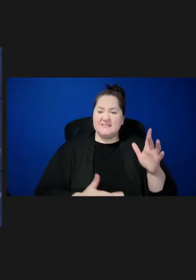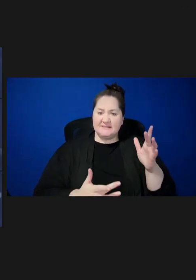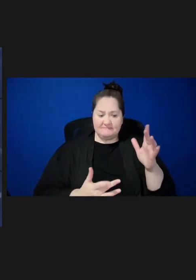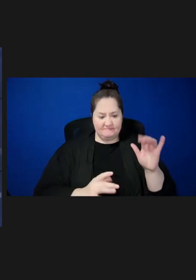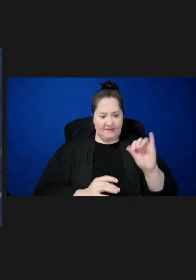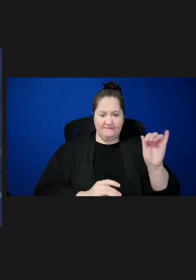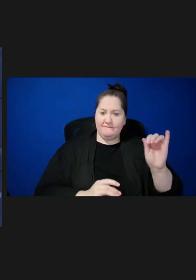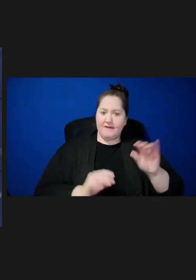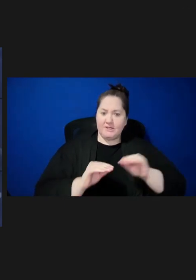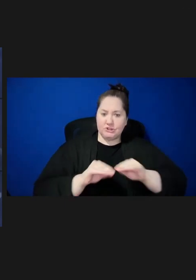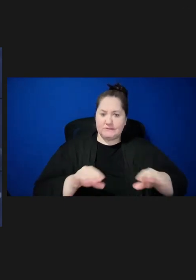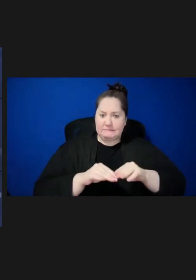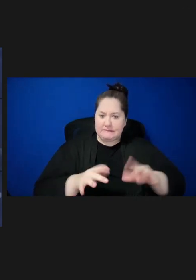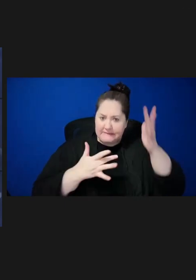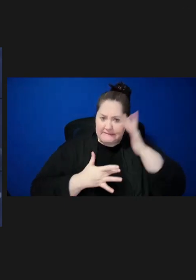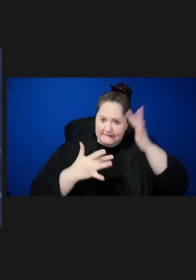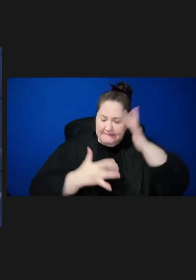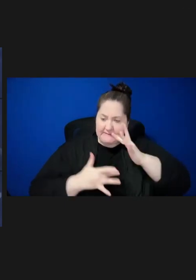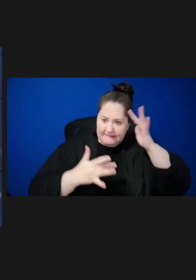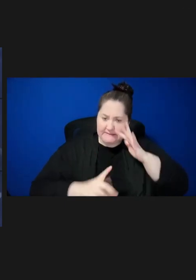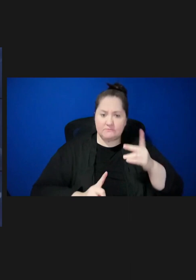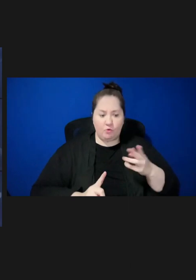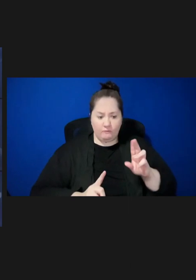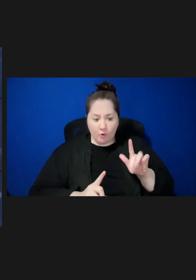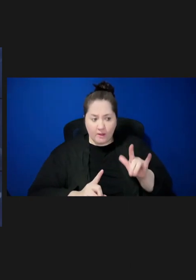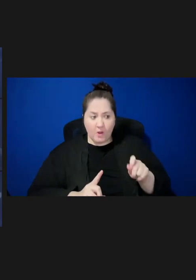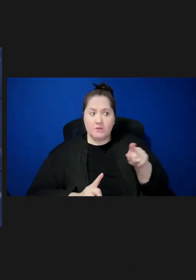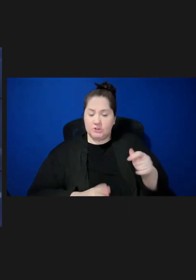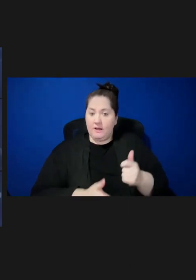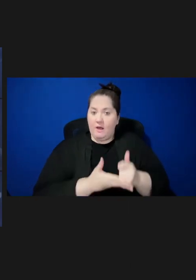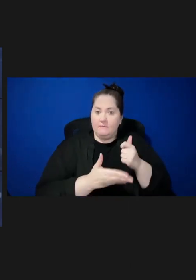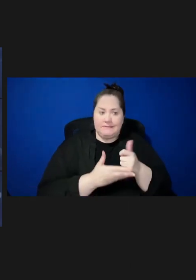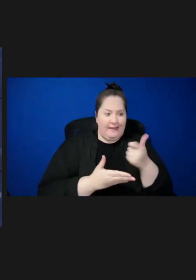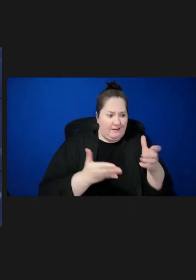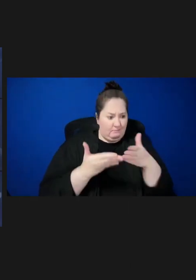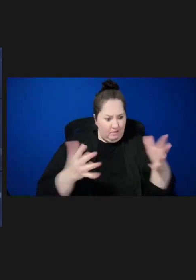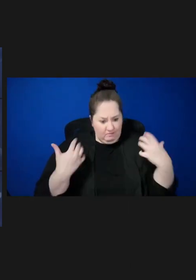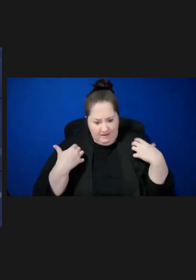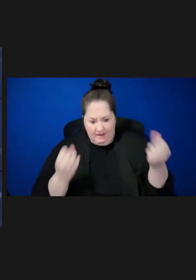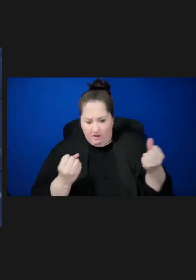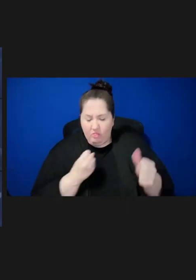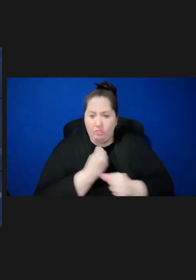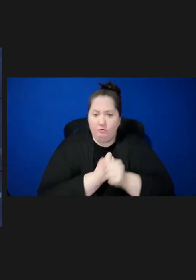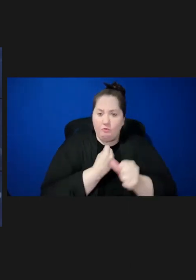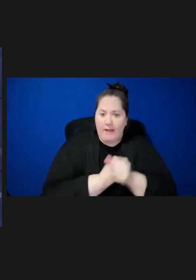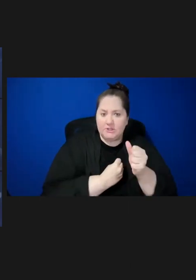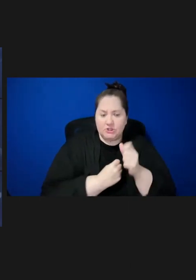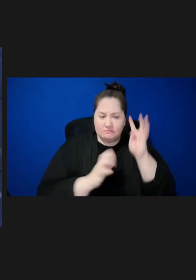a proactive approach to addressing public health threats with innovative and effective solutions.